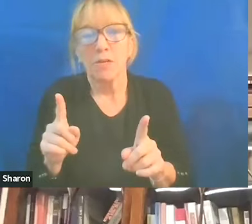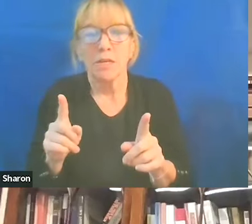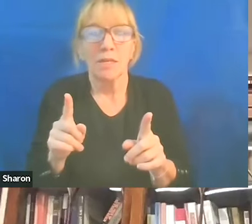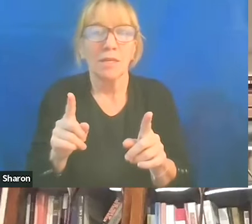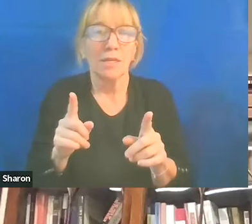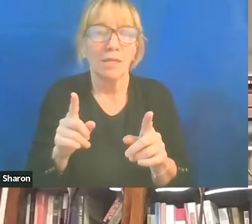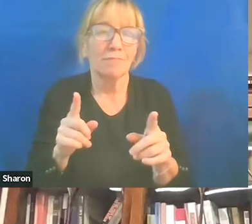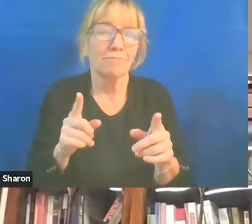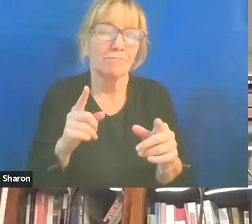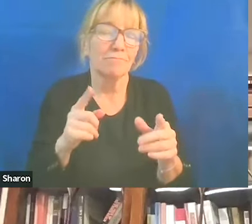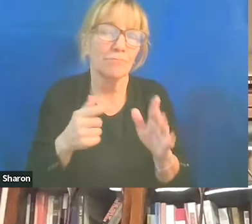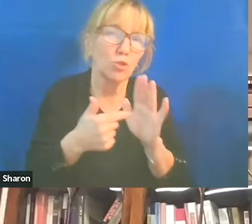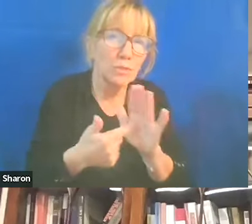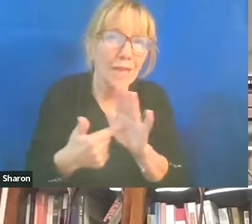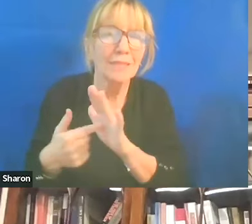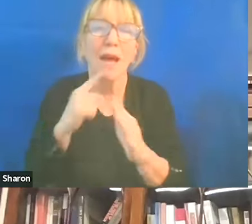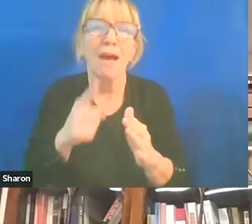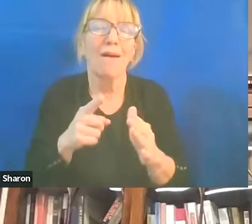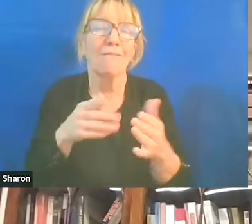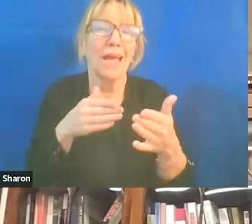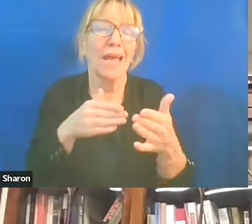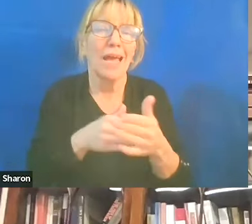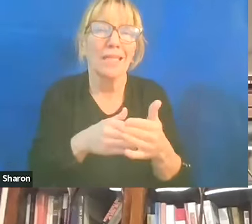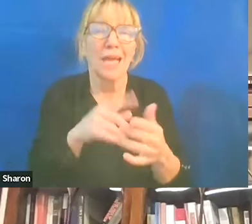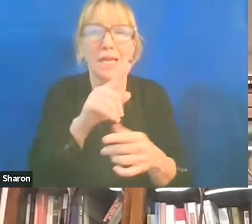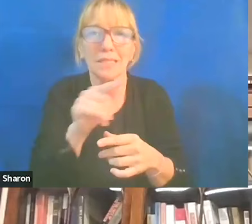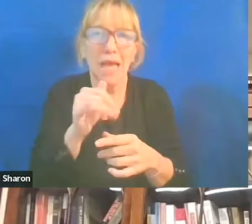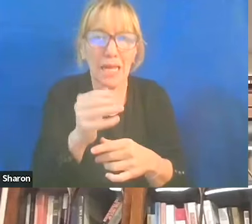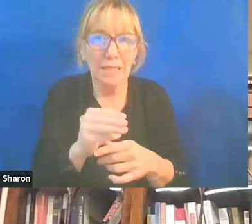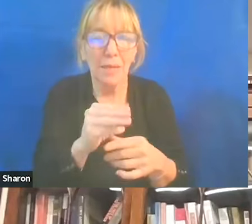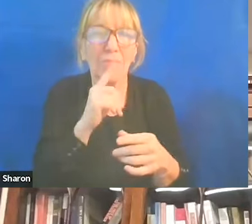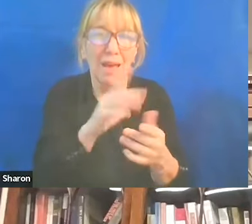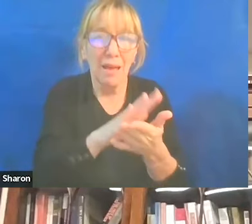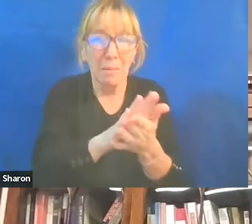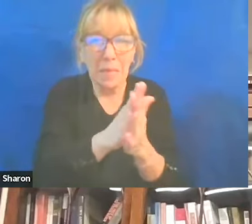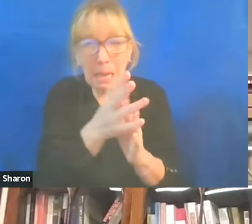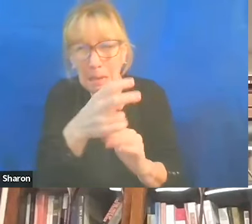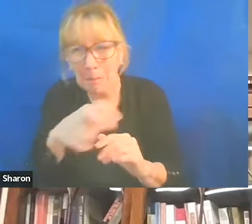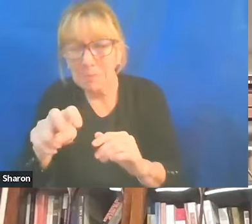that do cross the line to anti-Semitism? I guess another way of saying that is, are there...